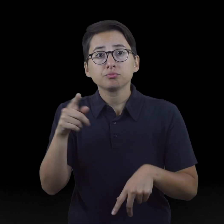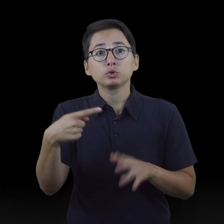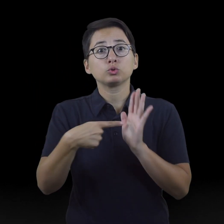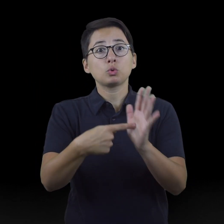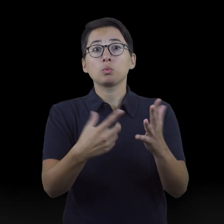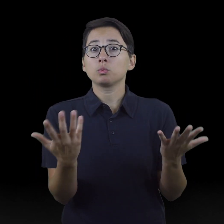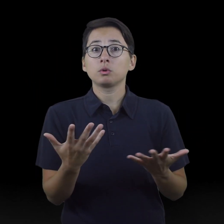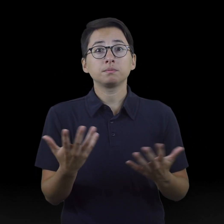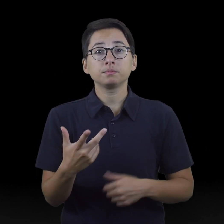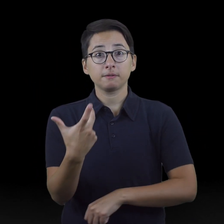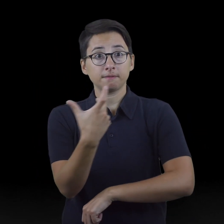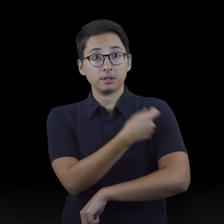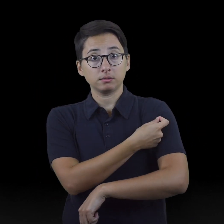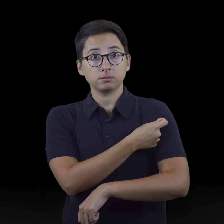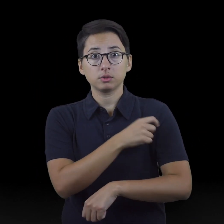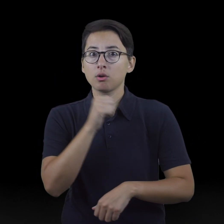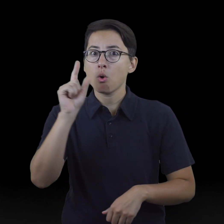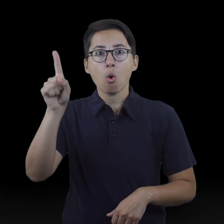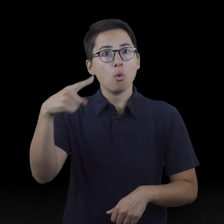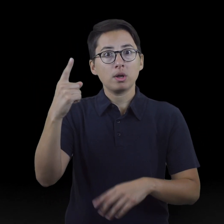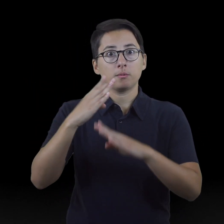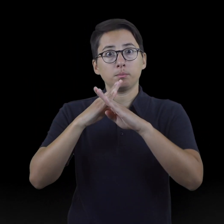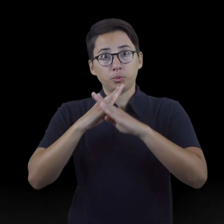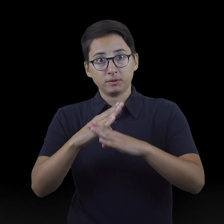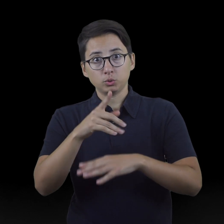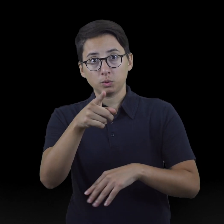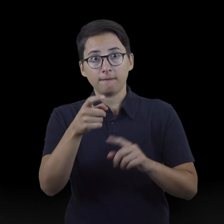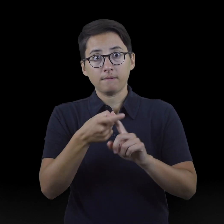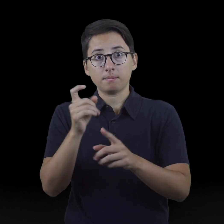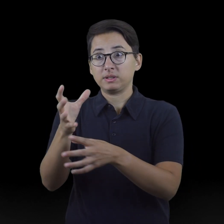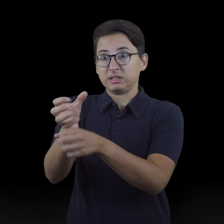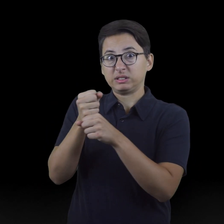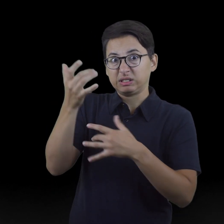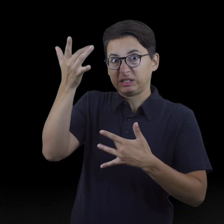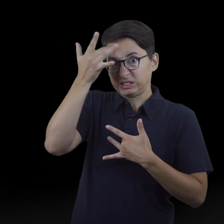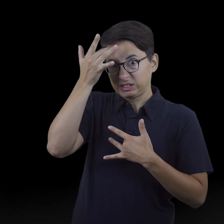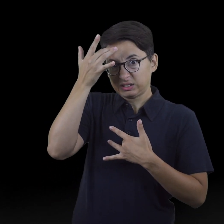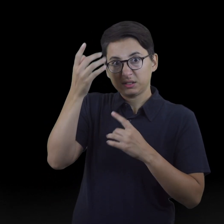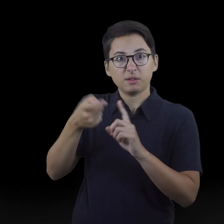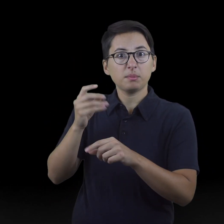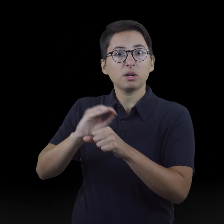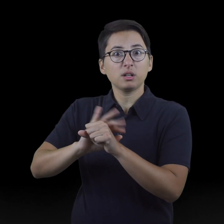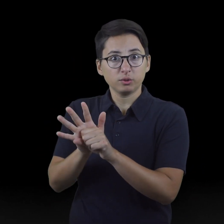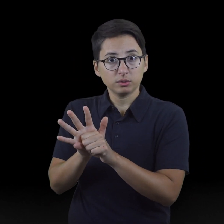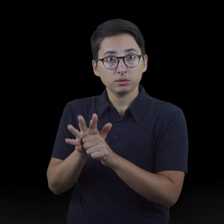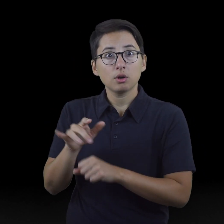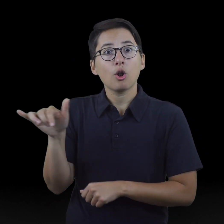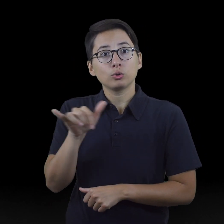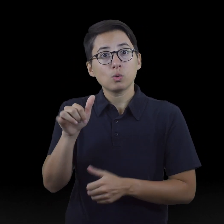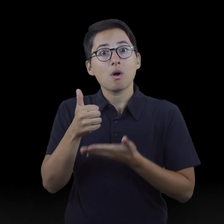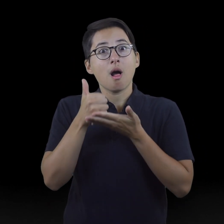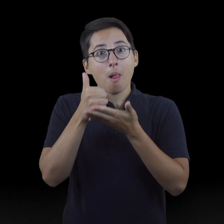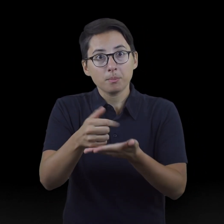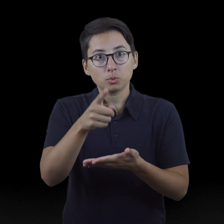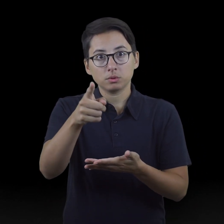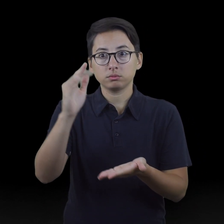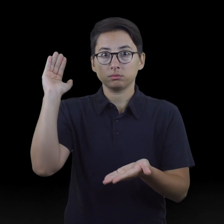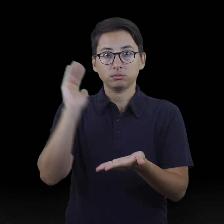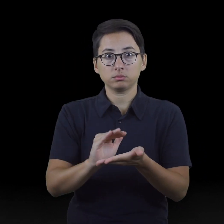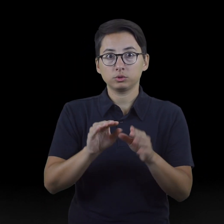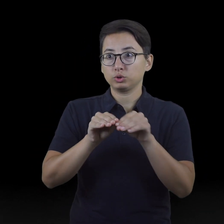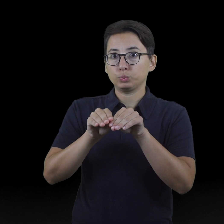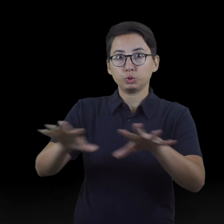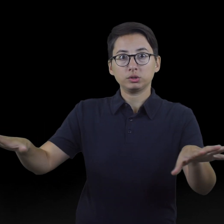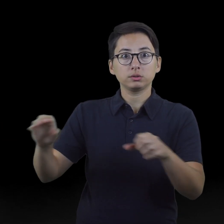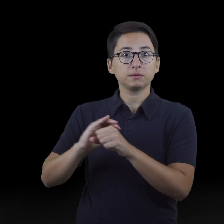from getting sick from COVID-19, they also help you from spreading it to others.